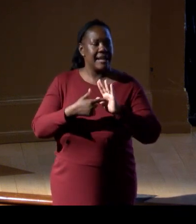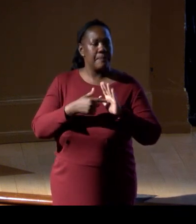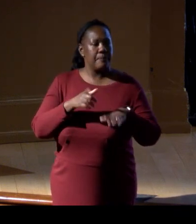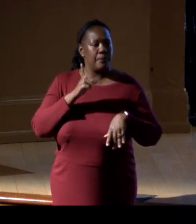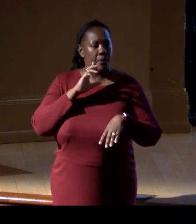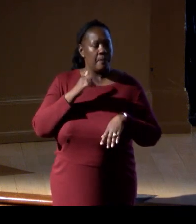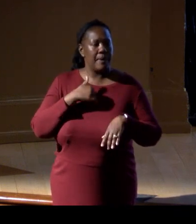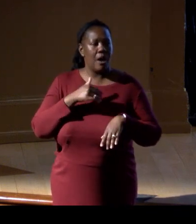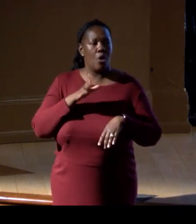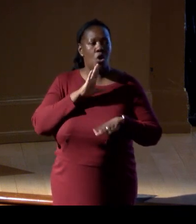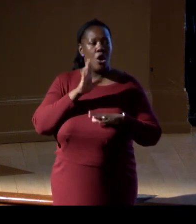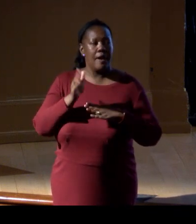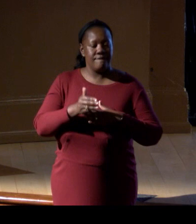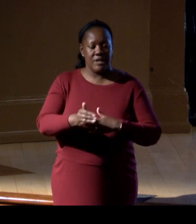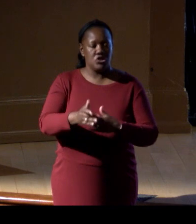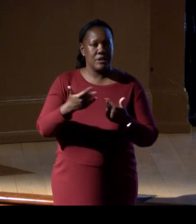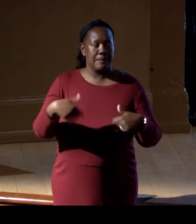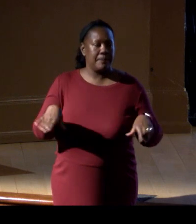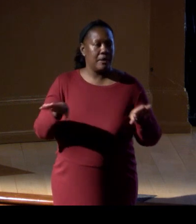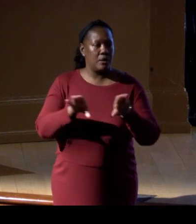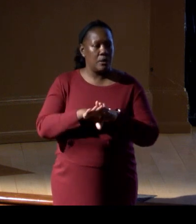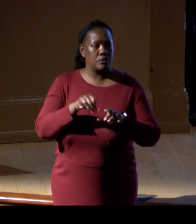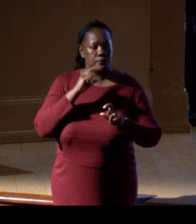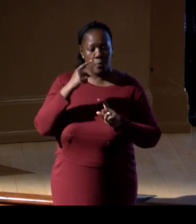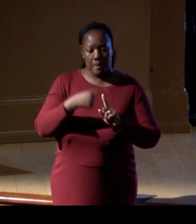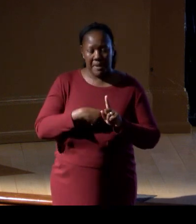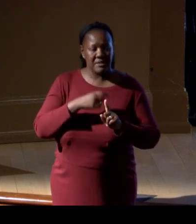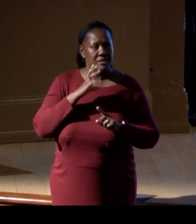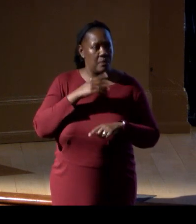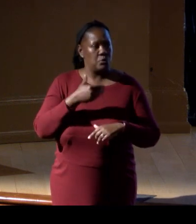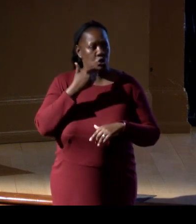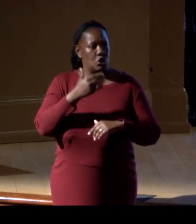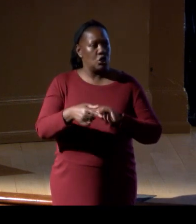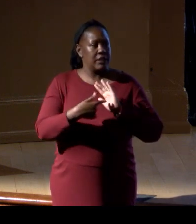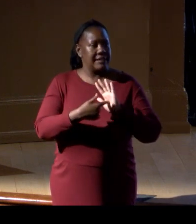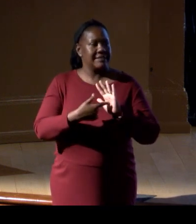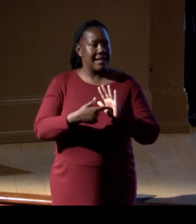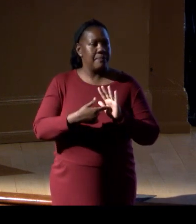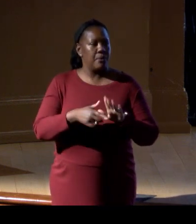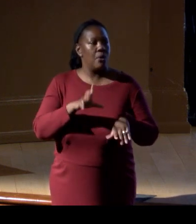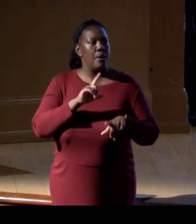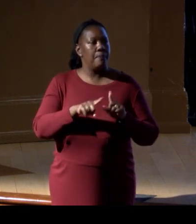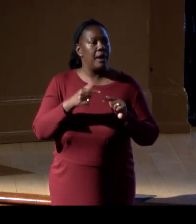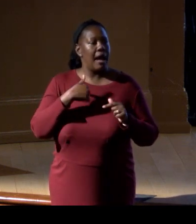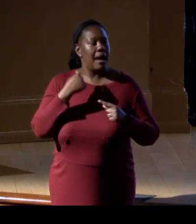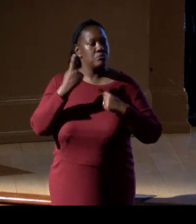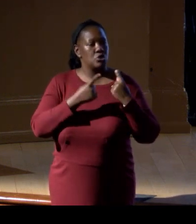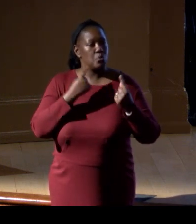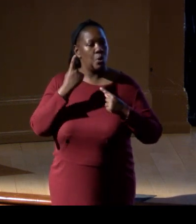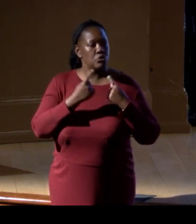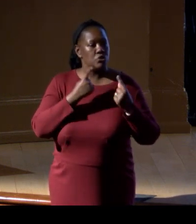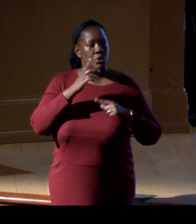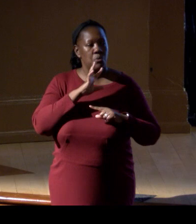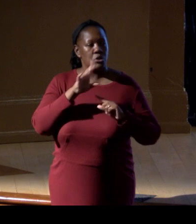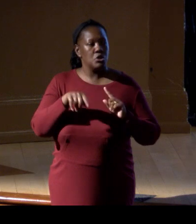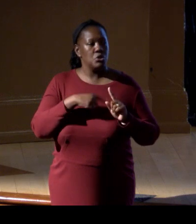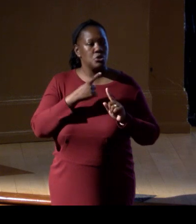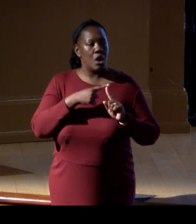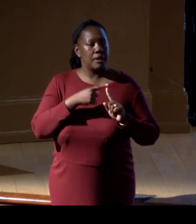being closed for one month is a really good example of that, the management. I'm just wondering when you're talking about these creation,